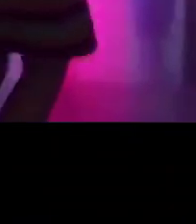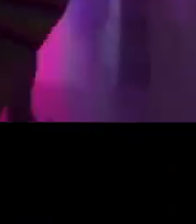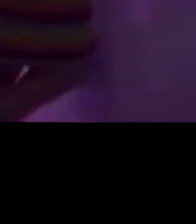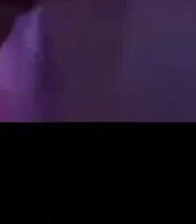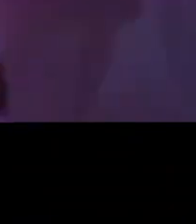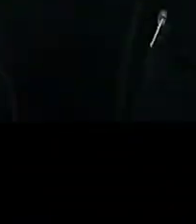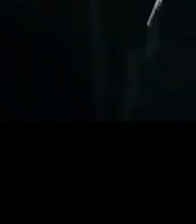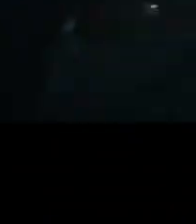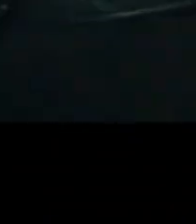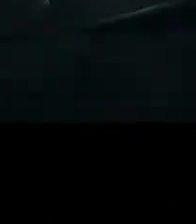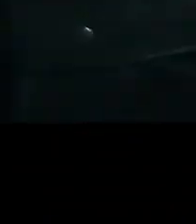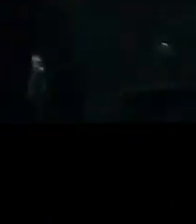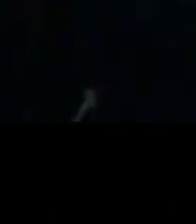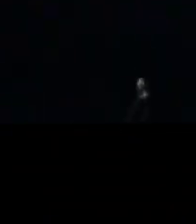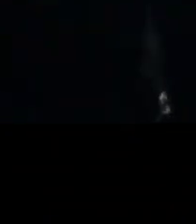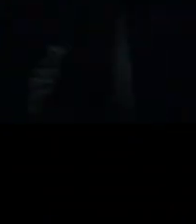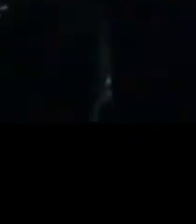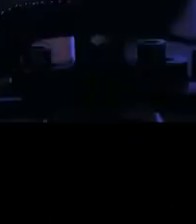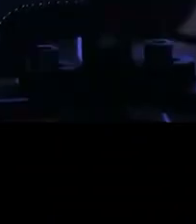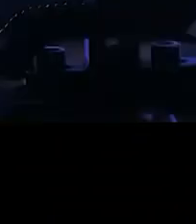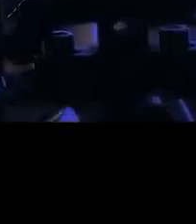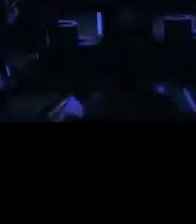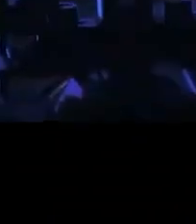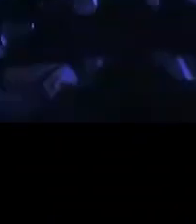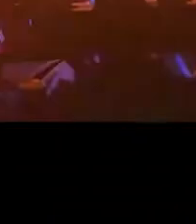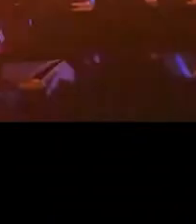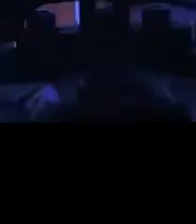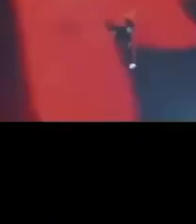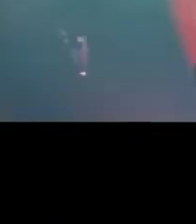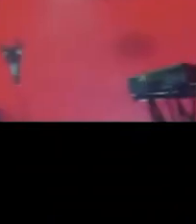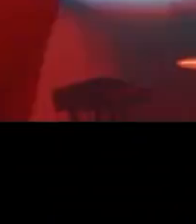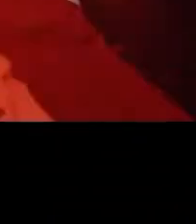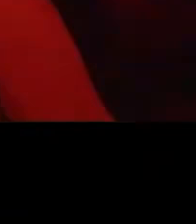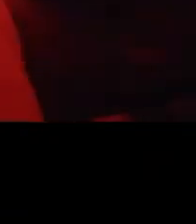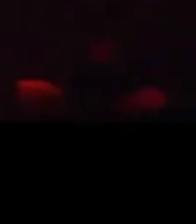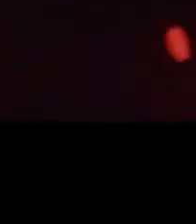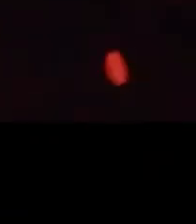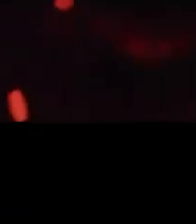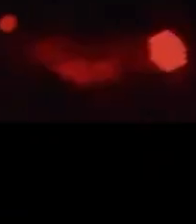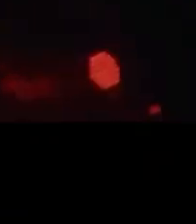Forging economic growth and innovation through creativity.